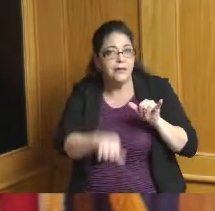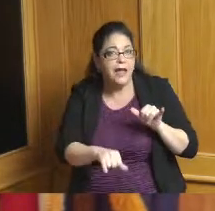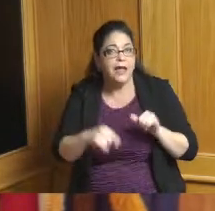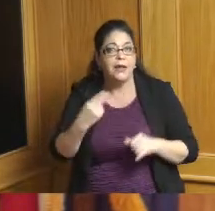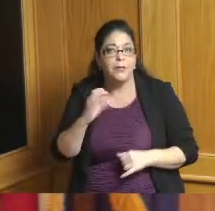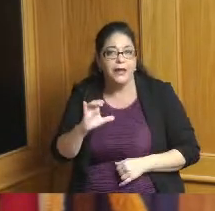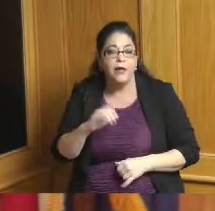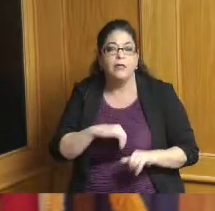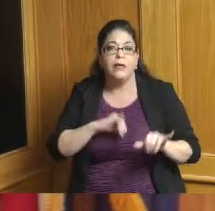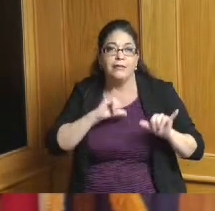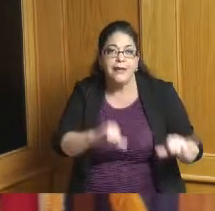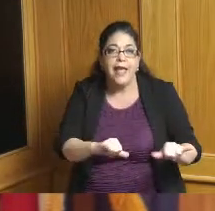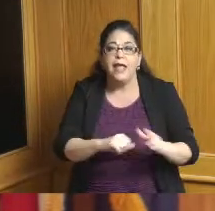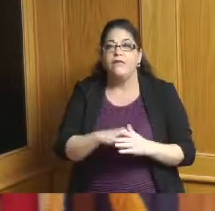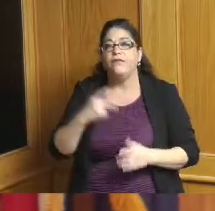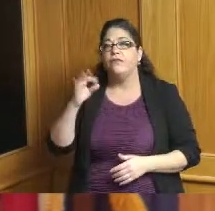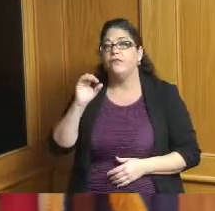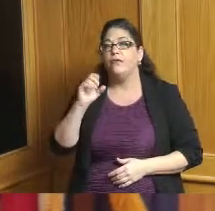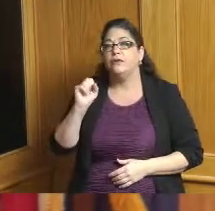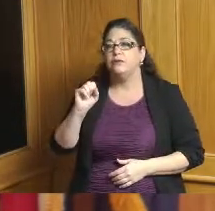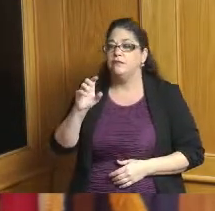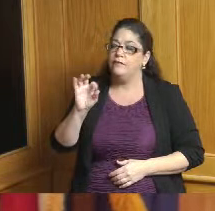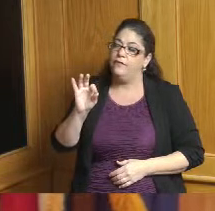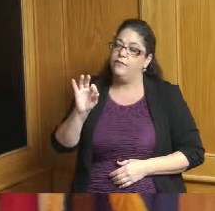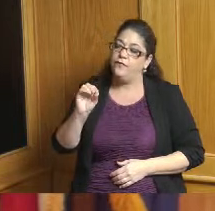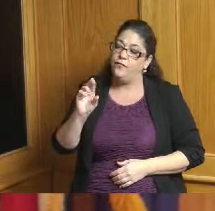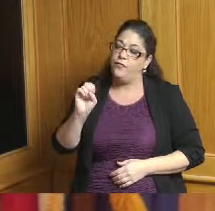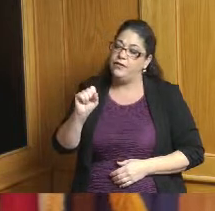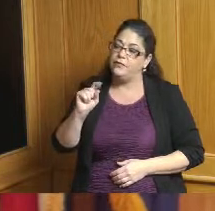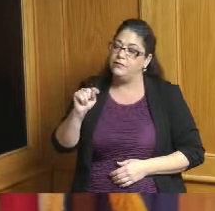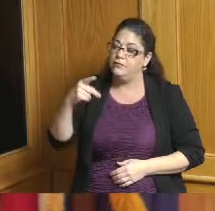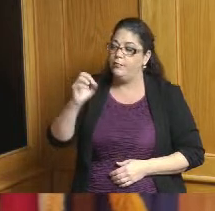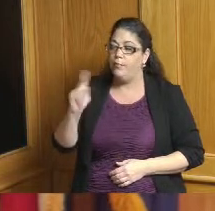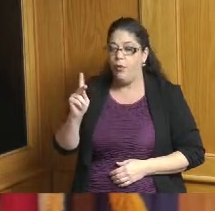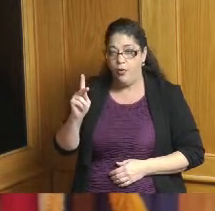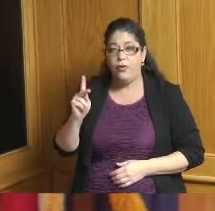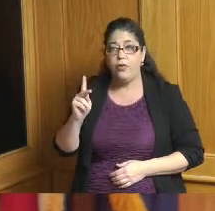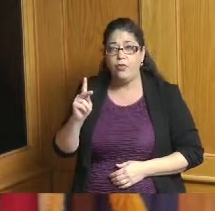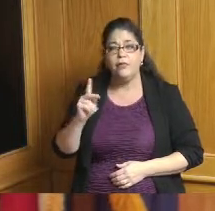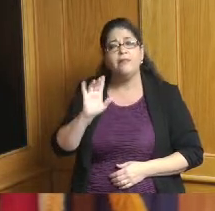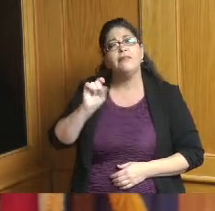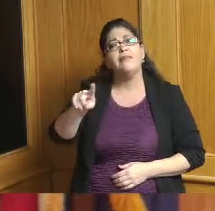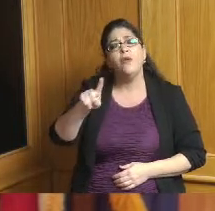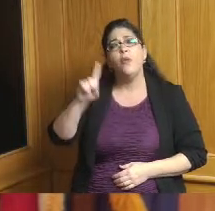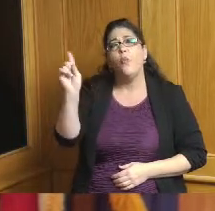Park can you tell me what is where's the area it's like you're going to expand where you are and